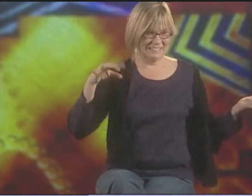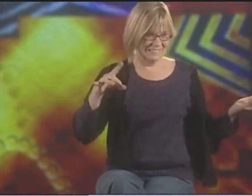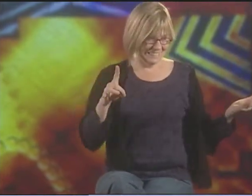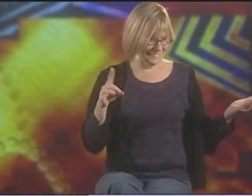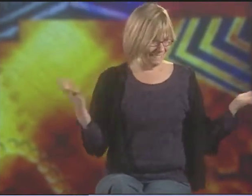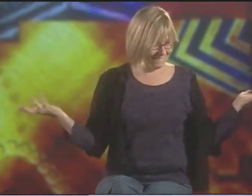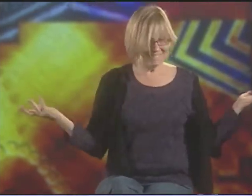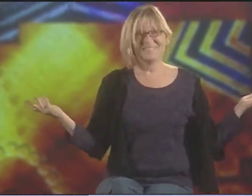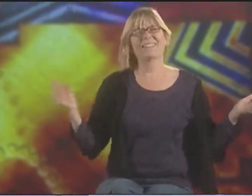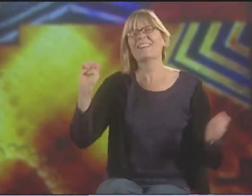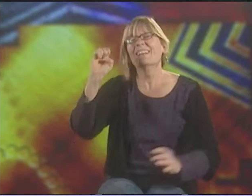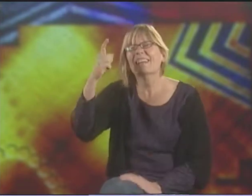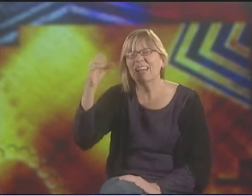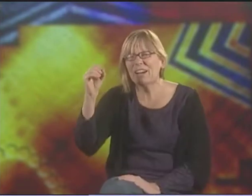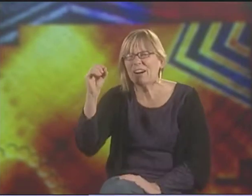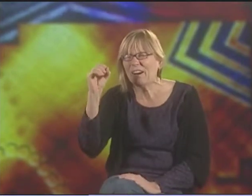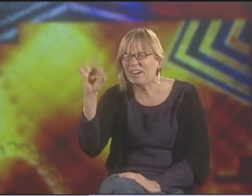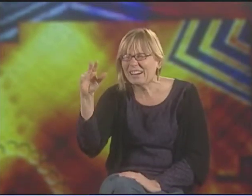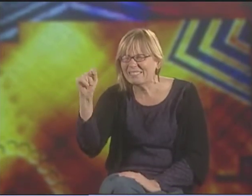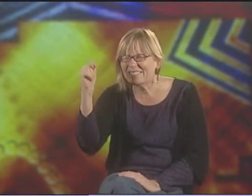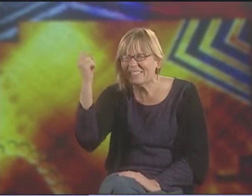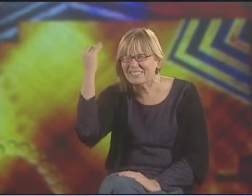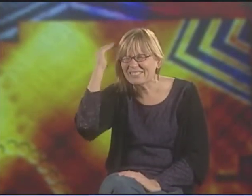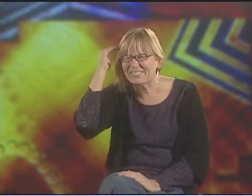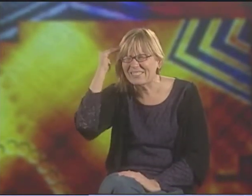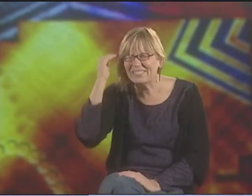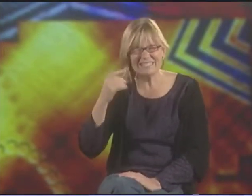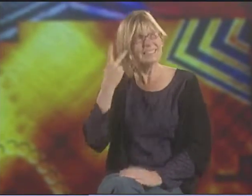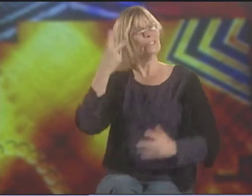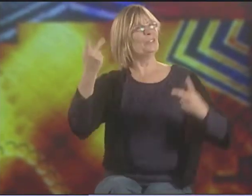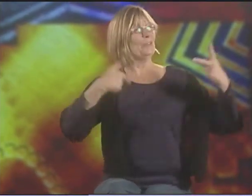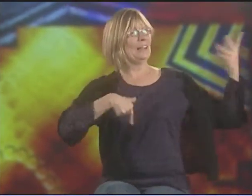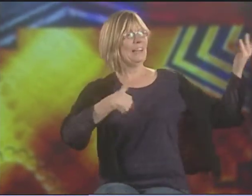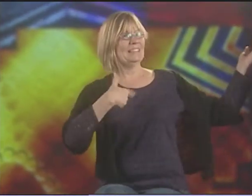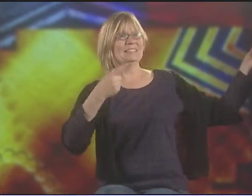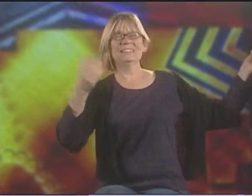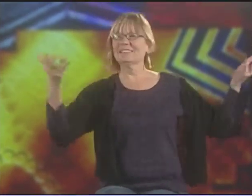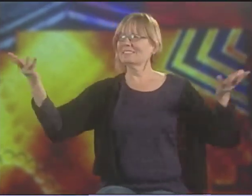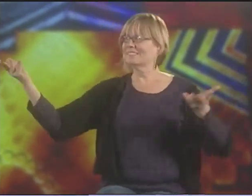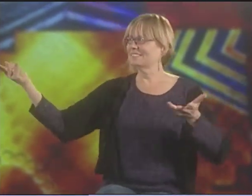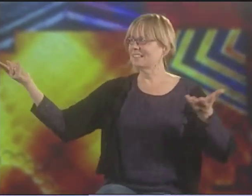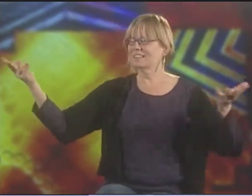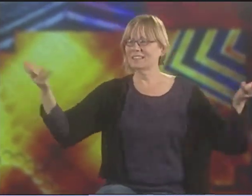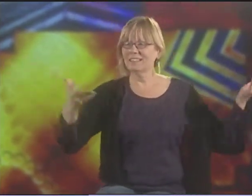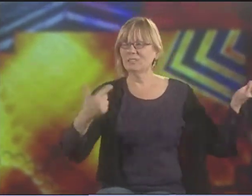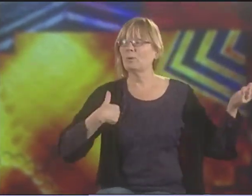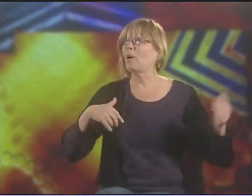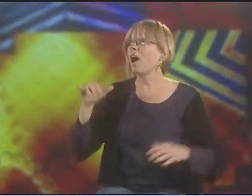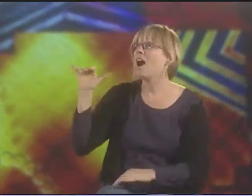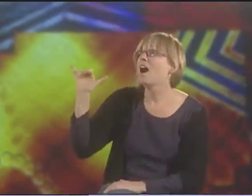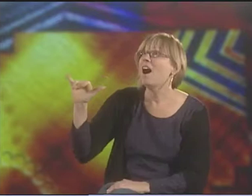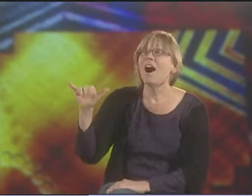ABOUT WHAT'S GOING ON. YOU KNOW, LIKE SOMEBODY SAYING, "AND ON YOUR RIGHT... "AND ON YOUR LEFT, PLEASE LOOK AT THIS. PLEASE LOOK AT THAT. ENJOY IT."